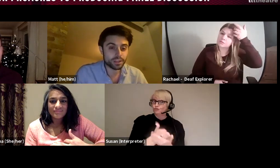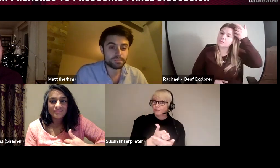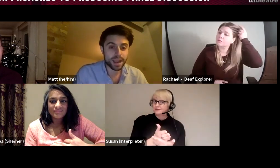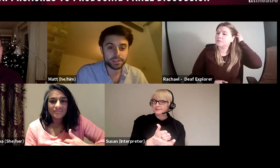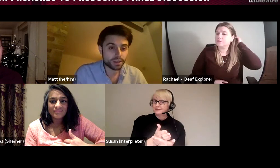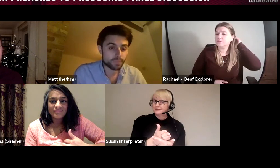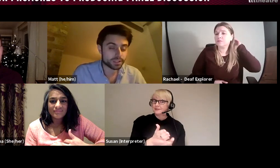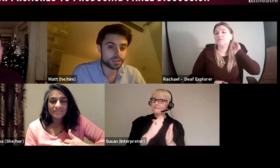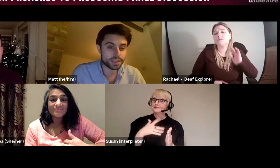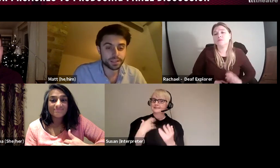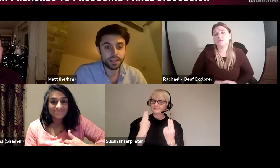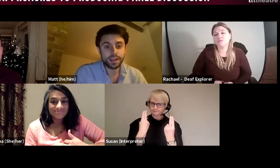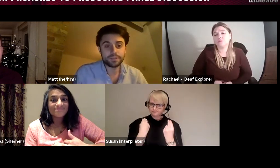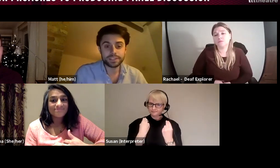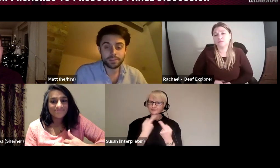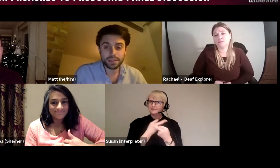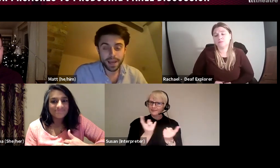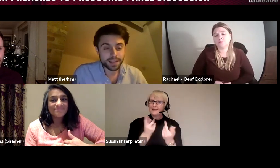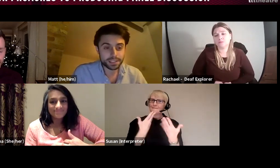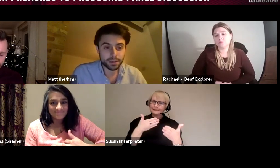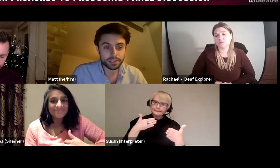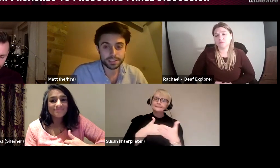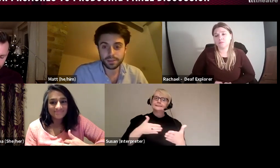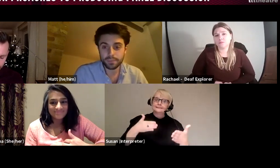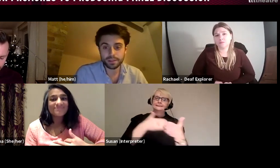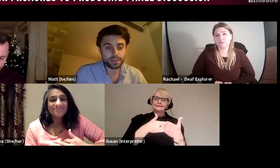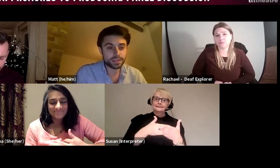barriers to coming to the Theatre, they've had so many bad experiences over coming to the Theatre